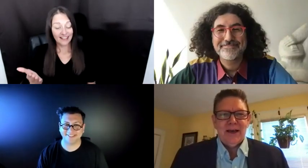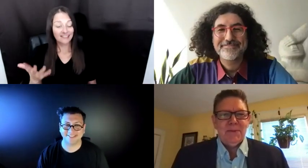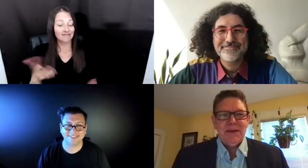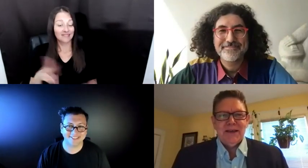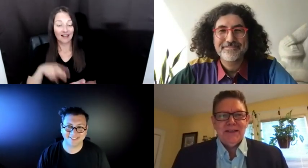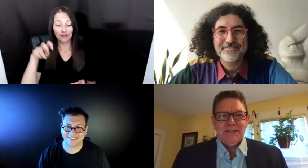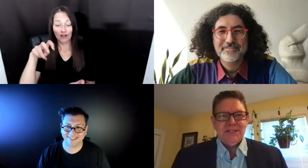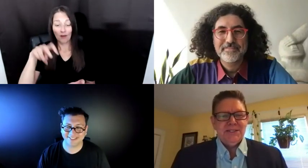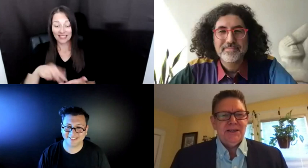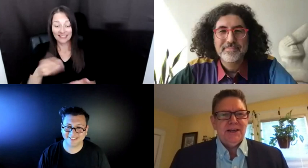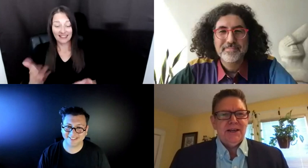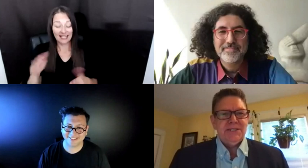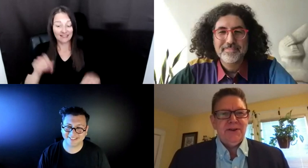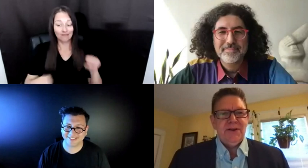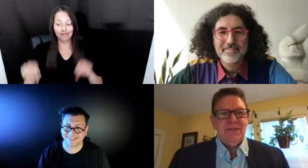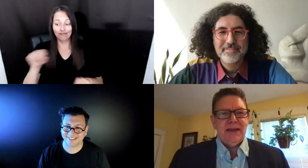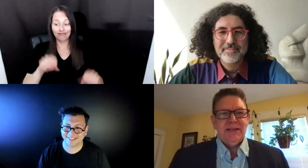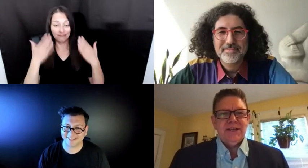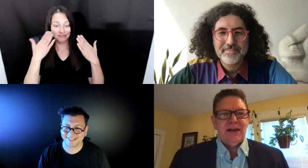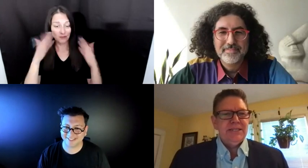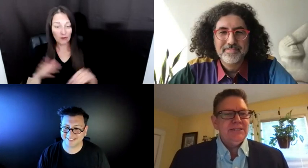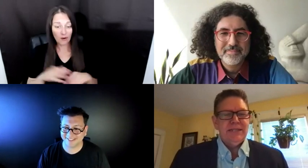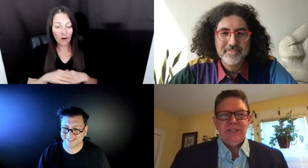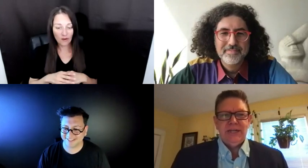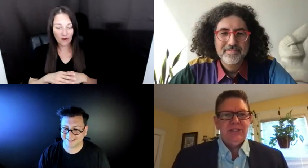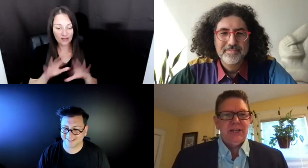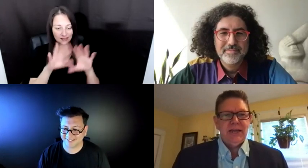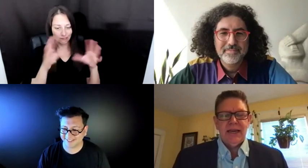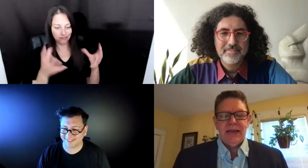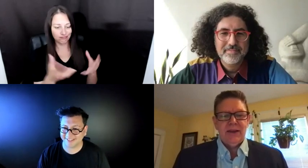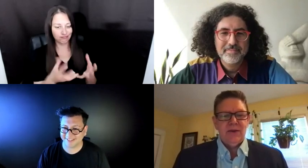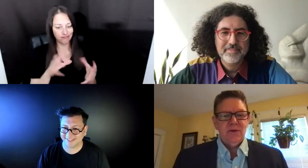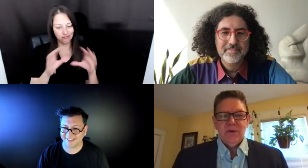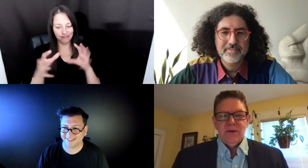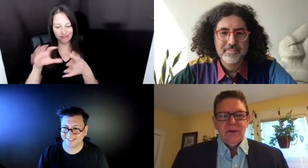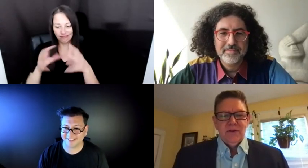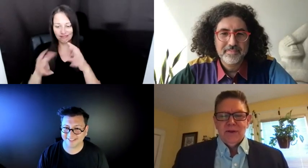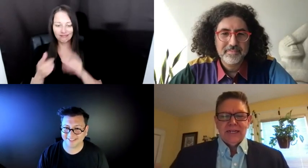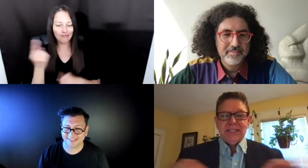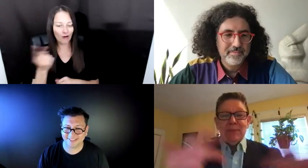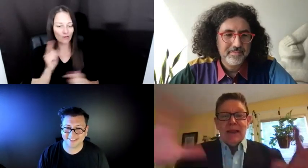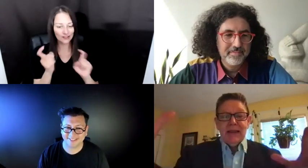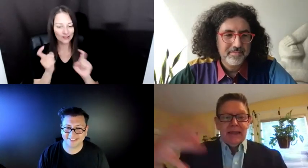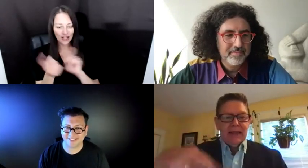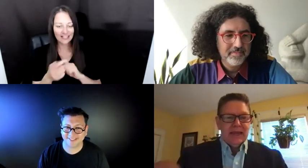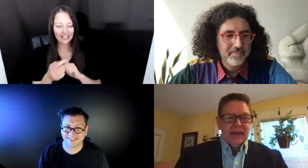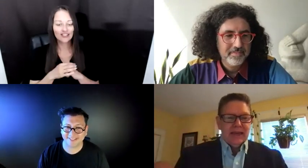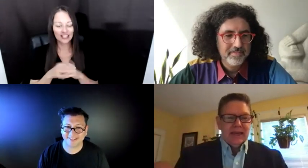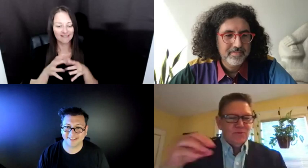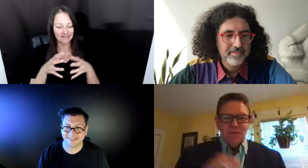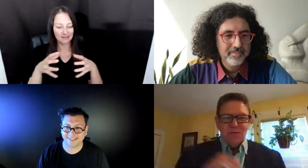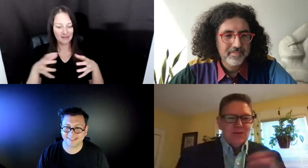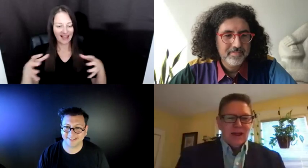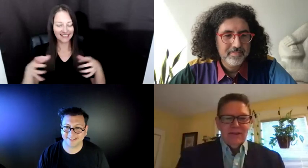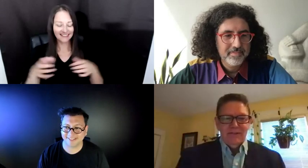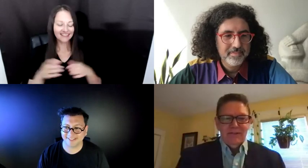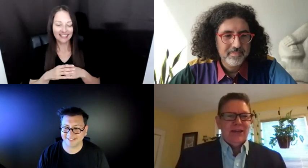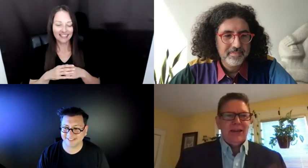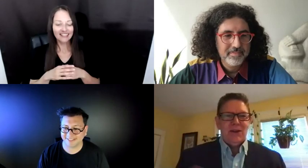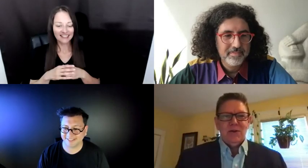BECAUSE THIS IS A SPHERE THAT IS CONSTANTLY CHANGING AND EXPANDING AND DIVING IN AND YOU